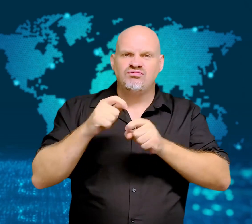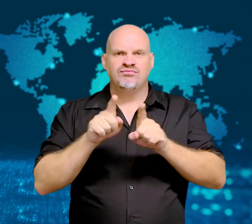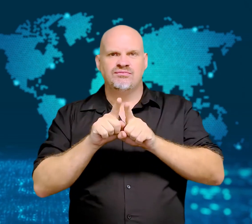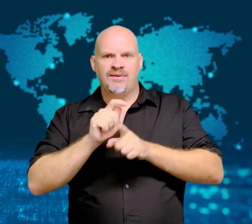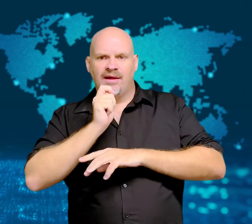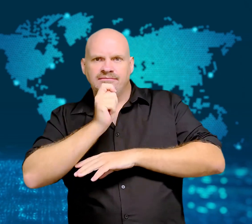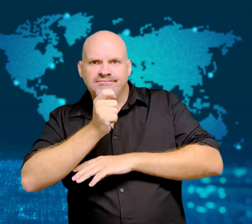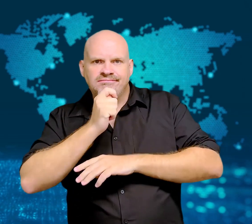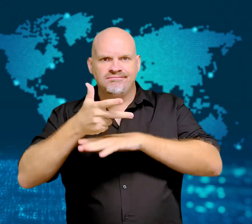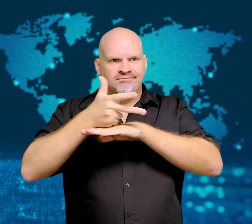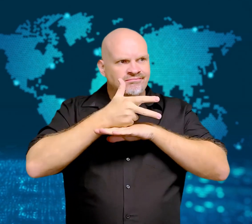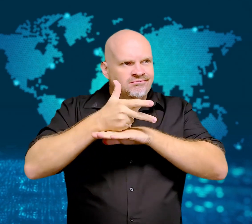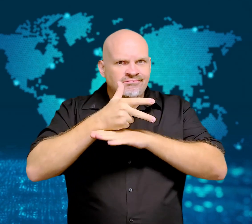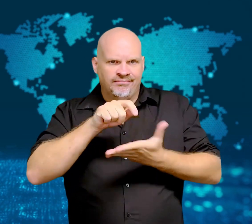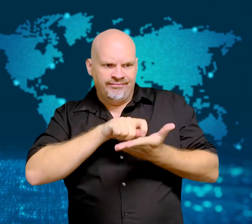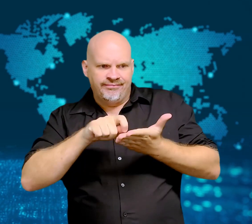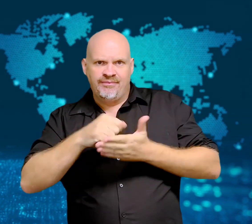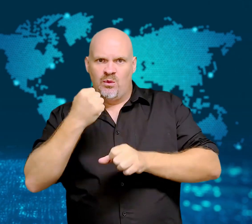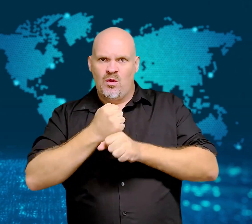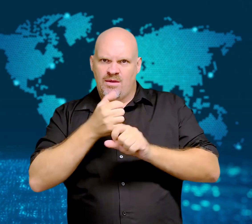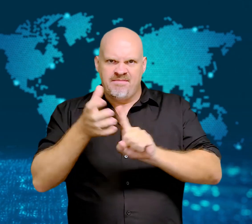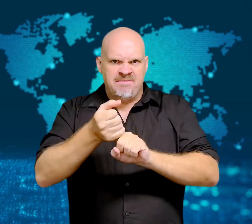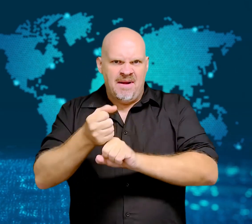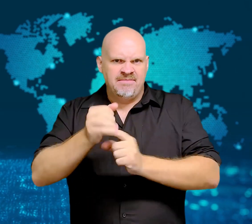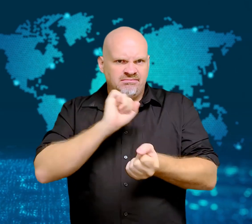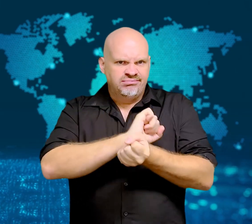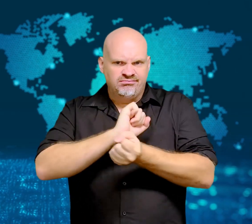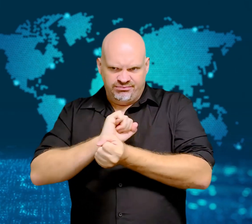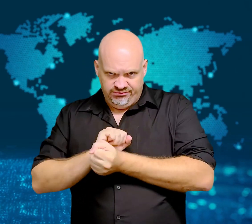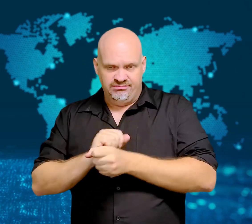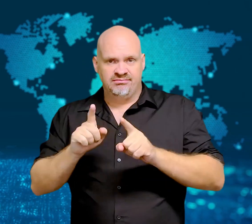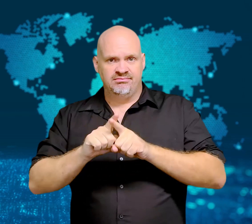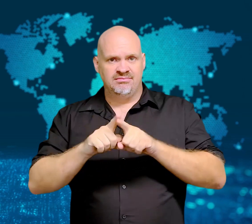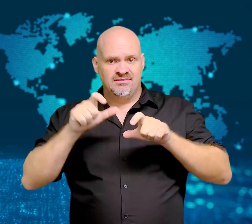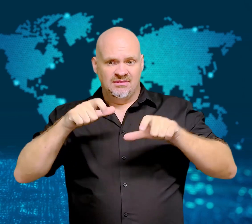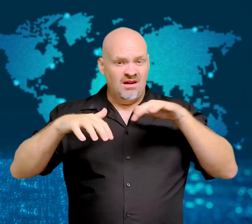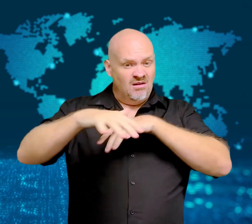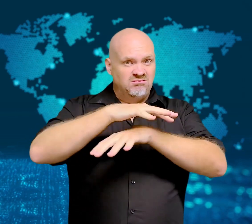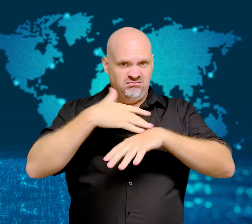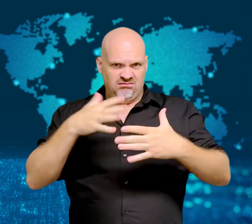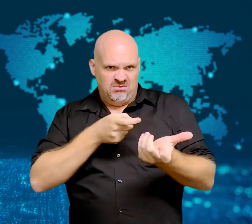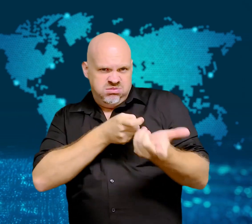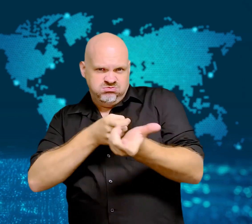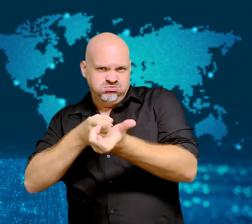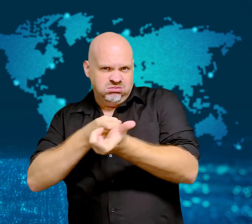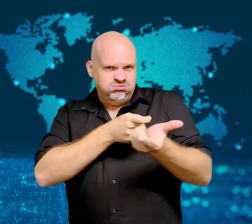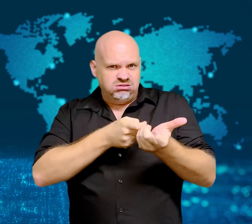They have arrested prominent activists and journalists.